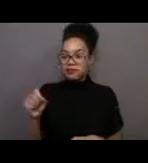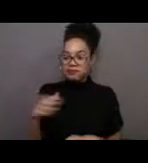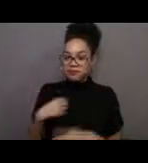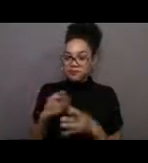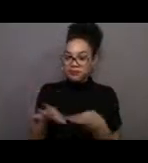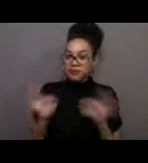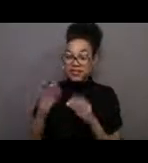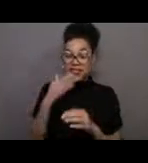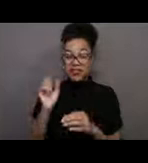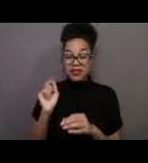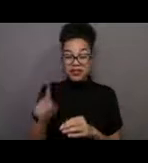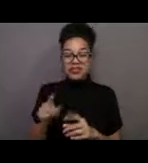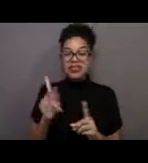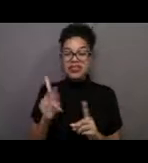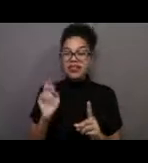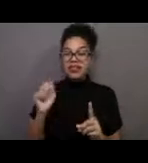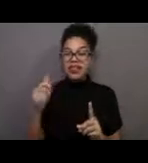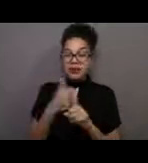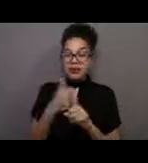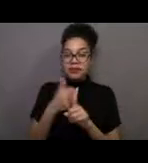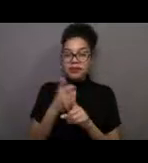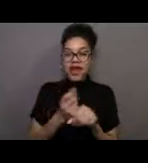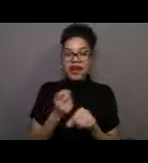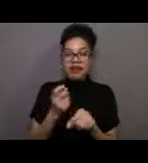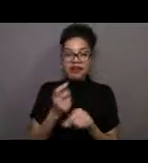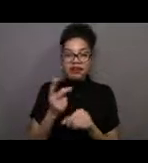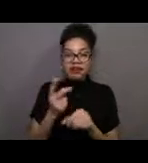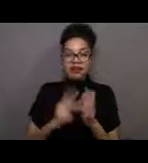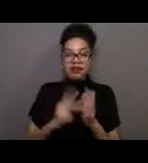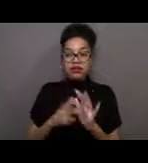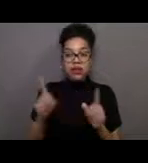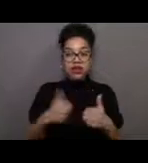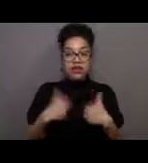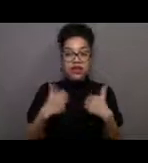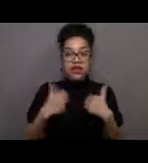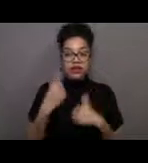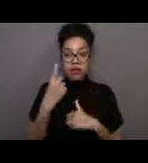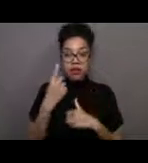They are annuals. They are only here for less than a year. An adult is going to hit that adult size,